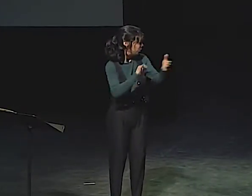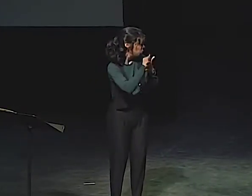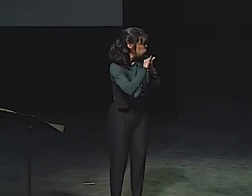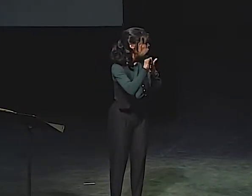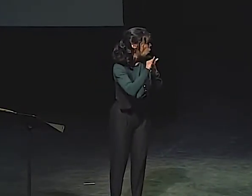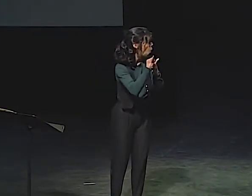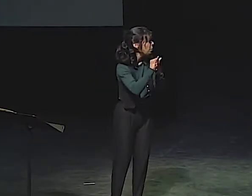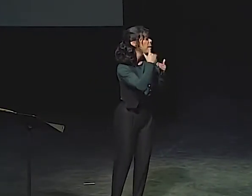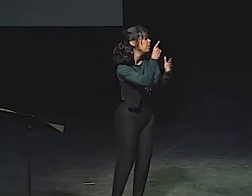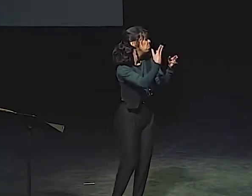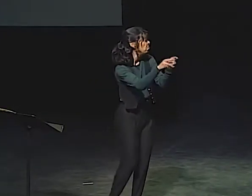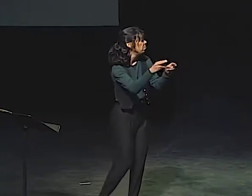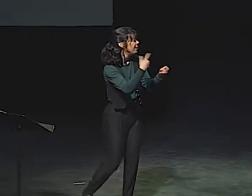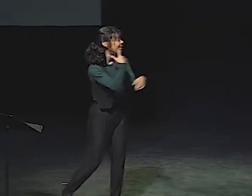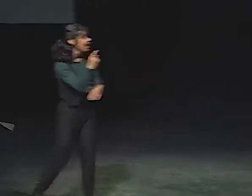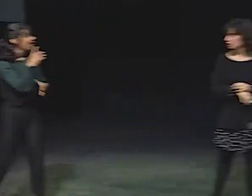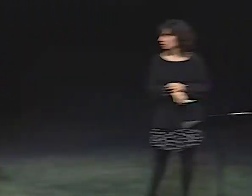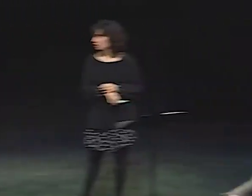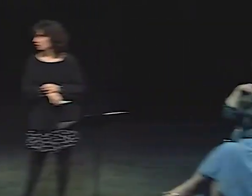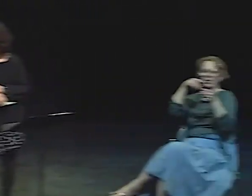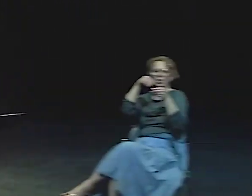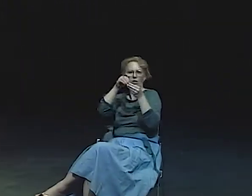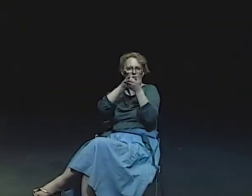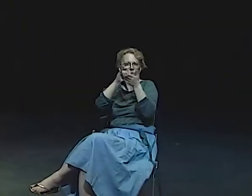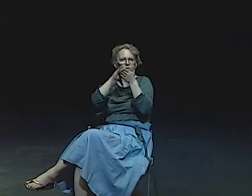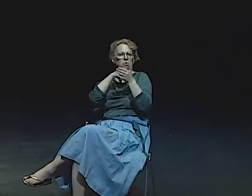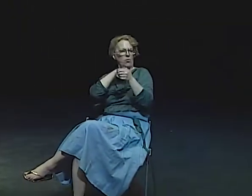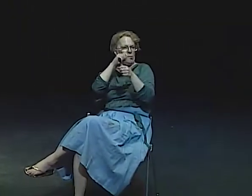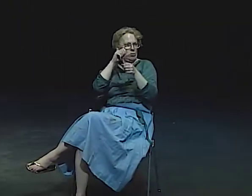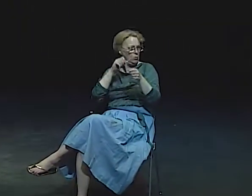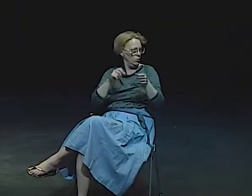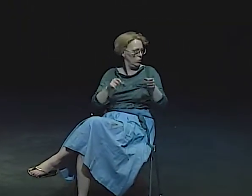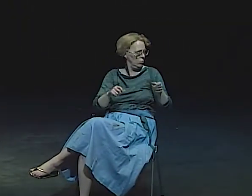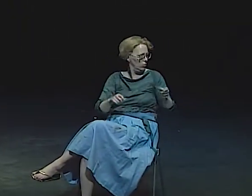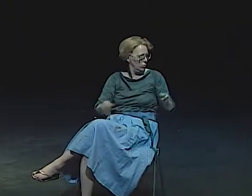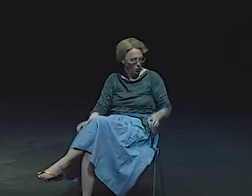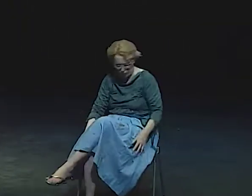WHEN DID SHE MEET THE BAG LADY? CAN YOU TALK ABOUT THAT? YES.